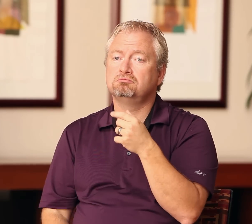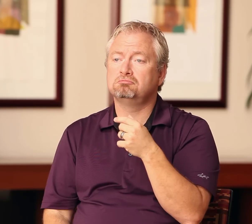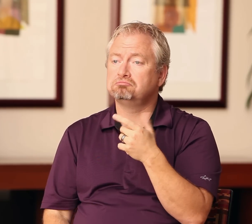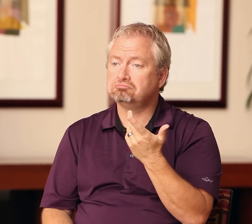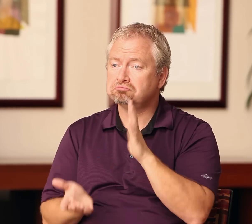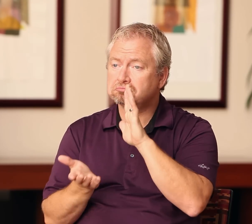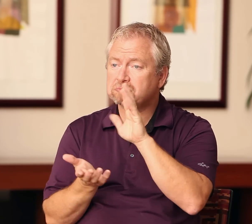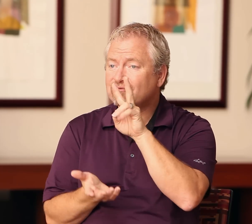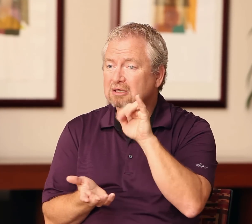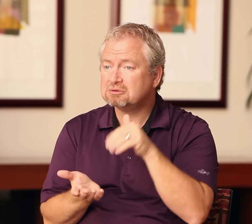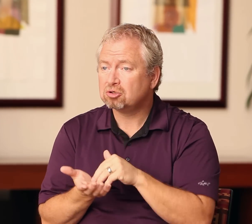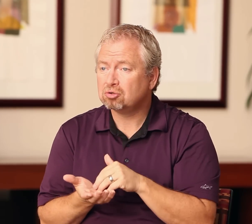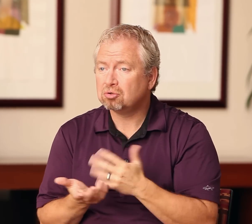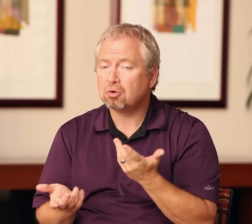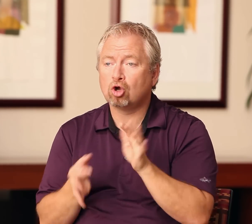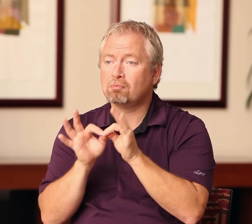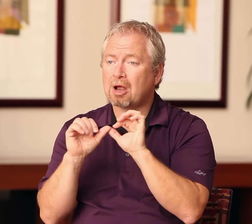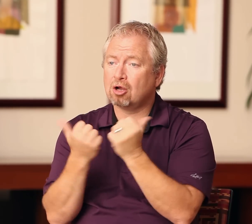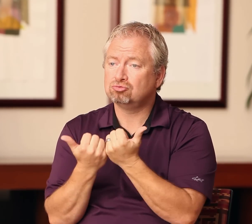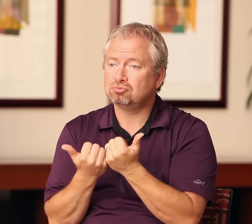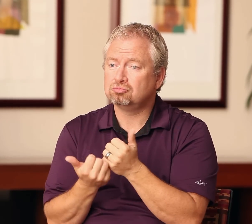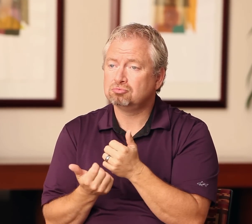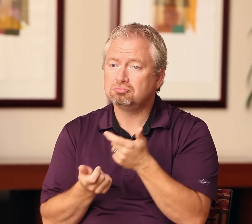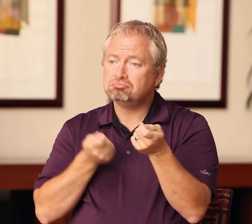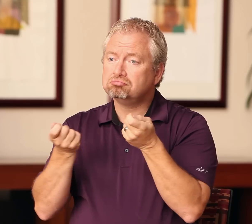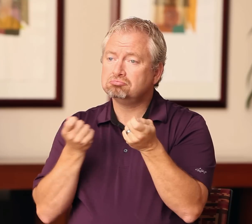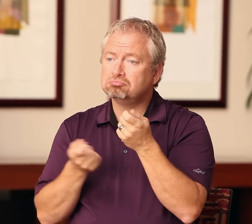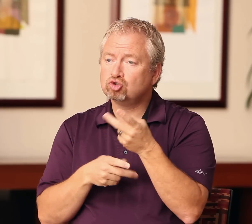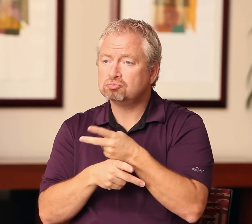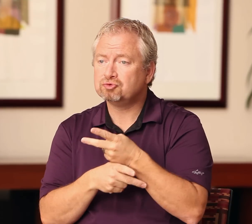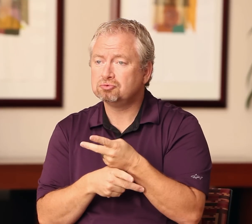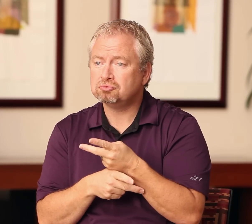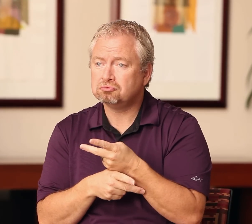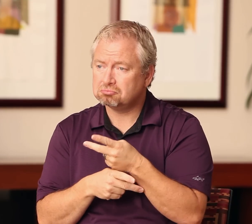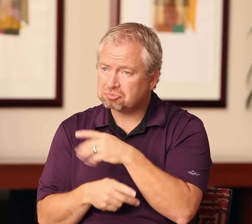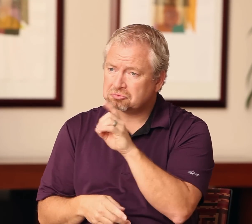They could be supervisors or managers in a video interpreter center, or an interpreting agency, even supervisory roles. A CDI could become a supervisor.